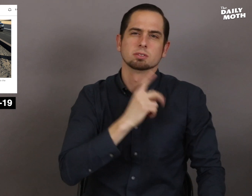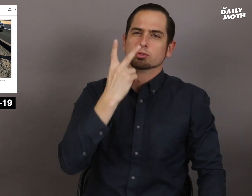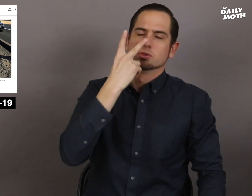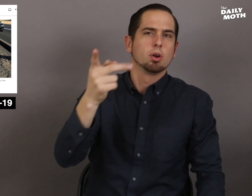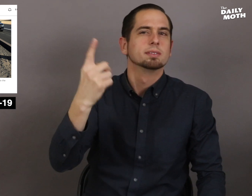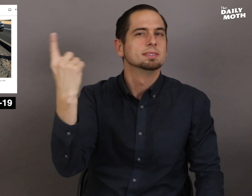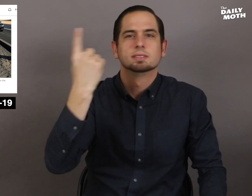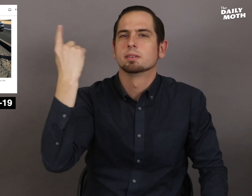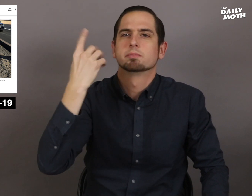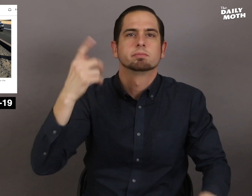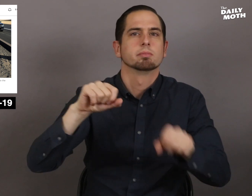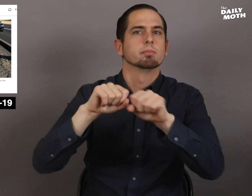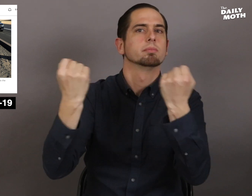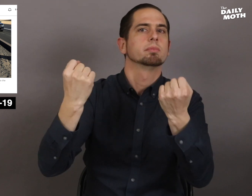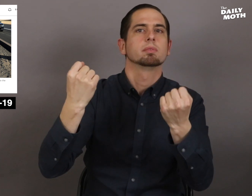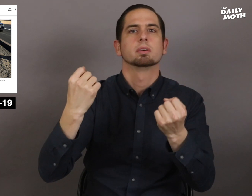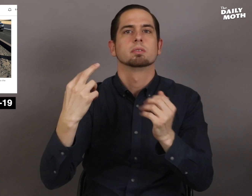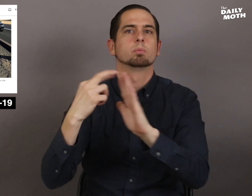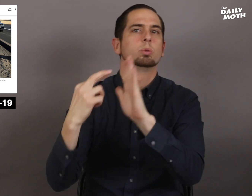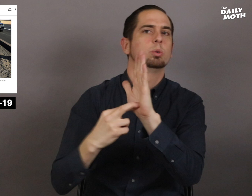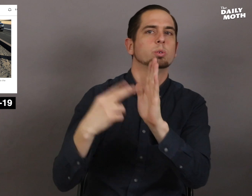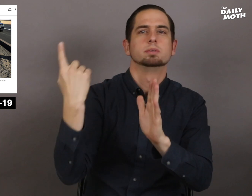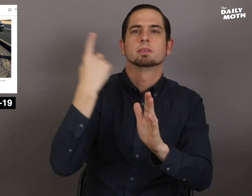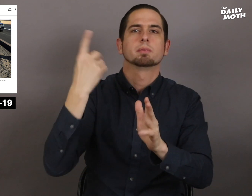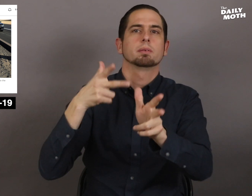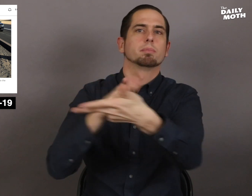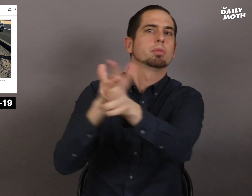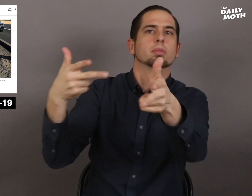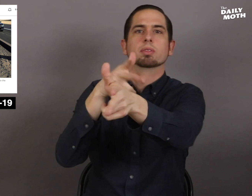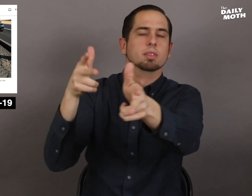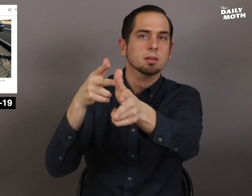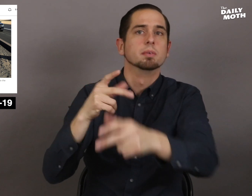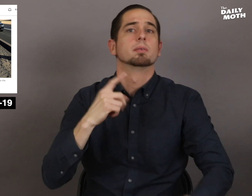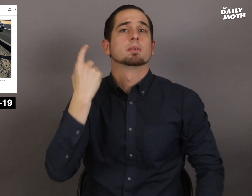and saw them commit a traffic violation,